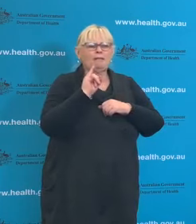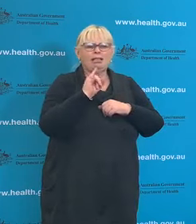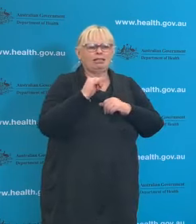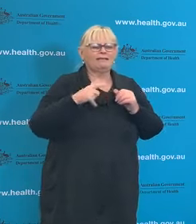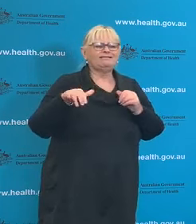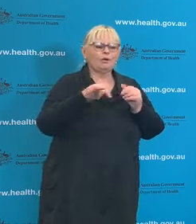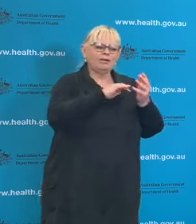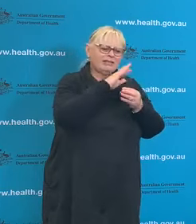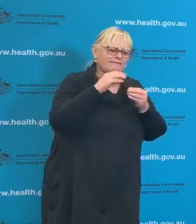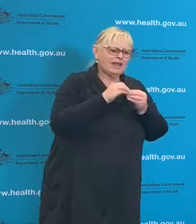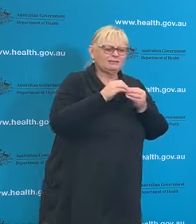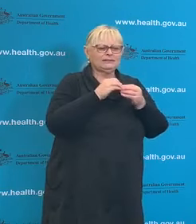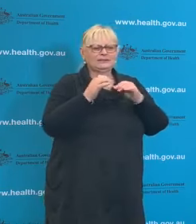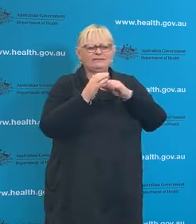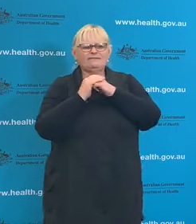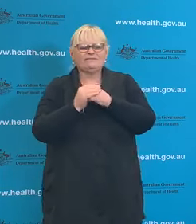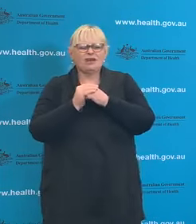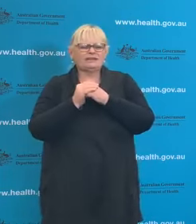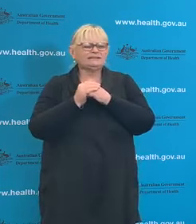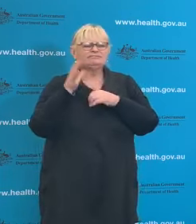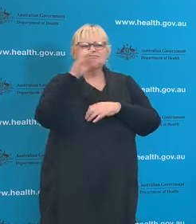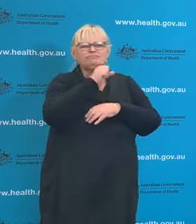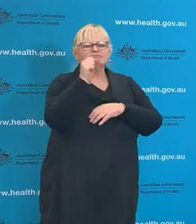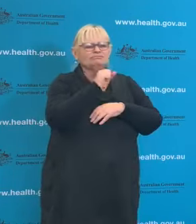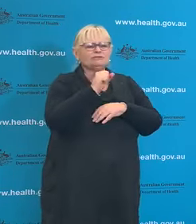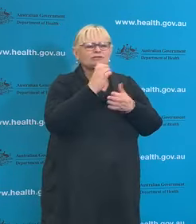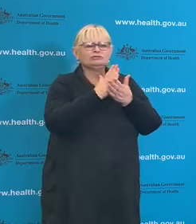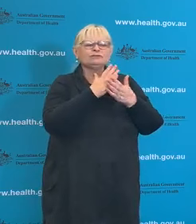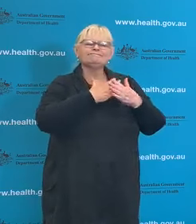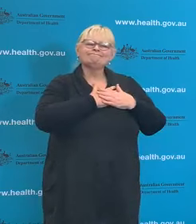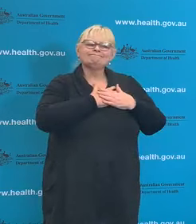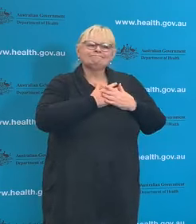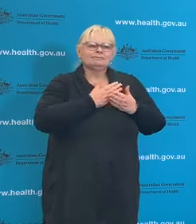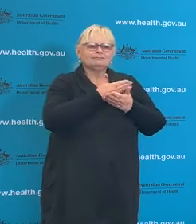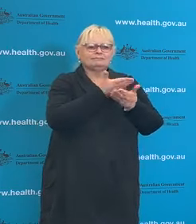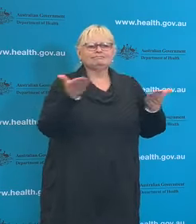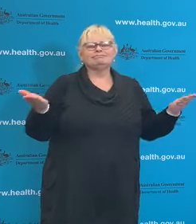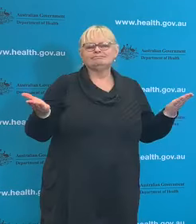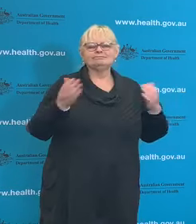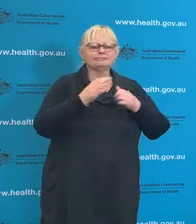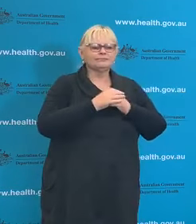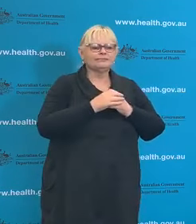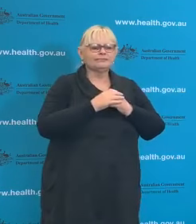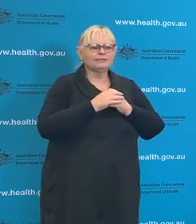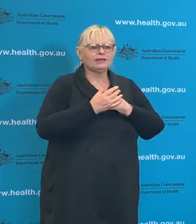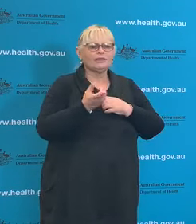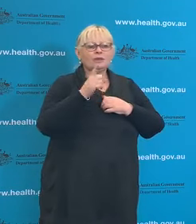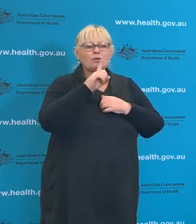of those who've lost their lives and I pass on my condolences. That's 101 deaths